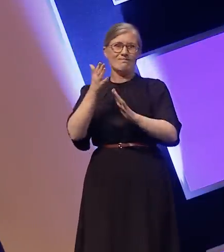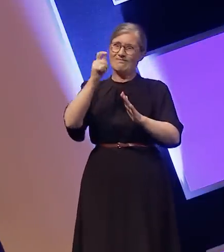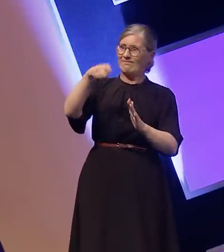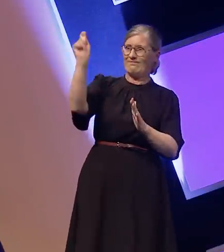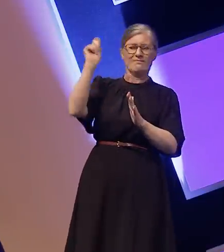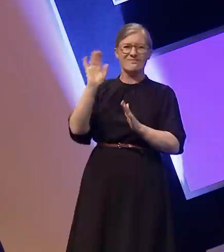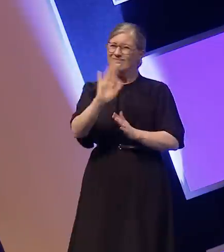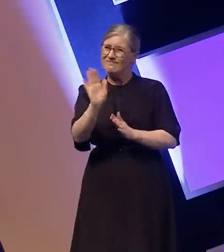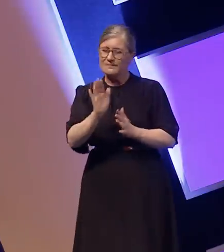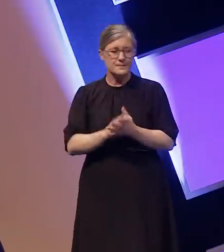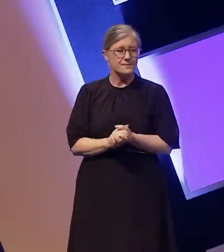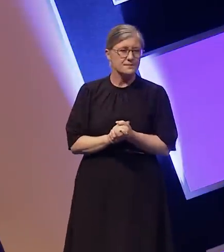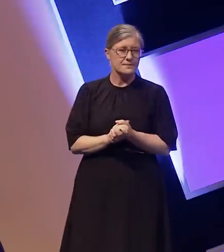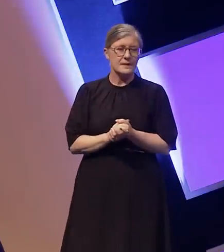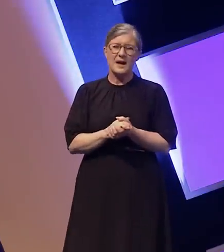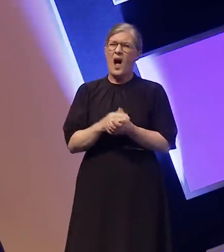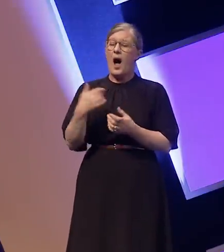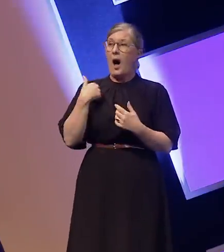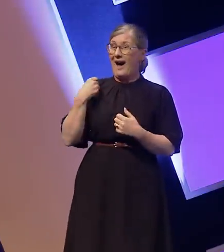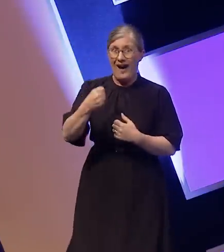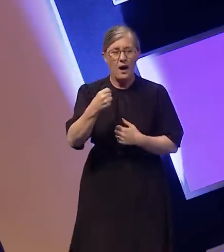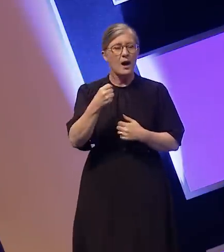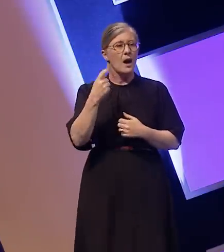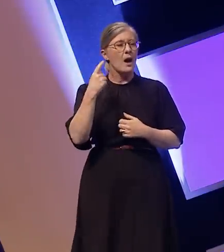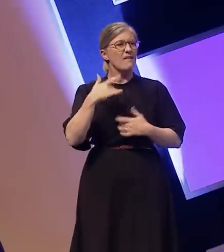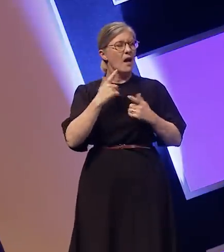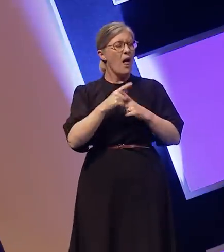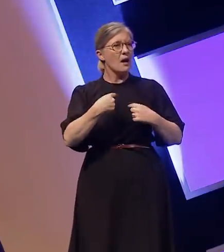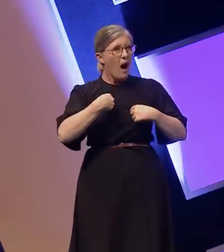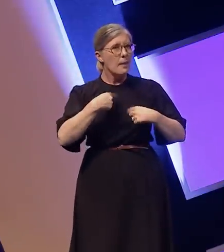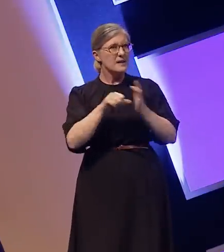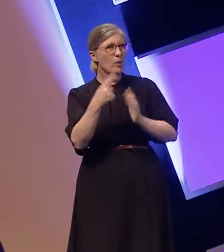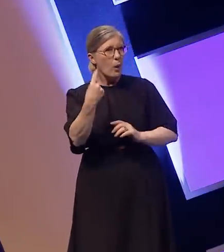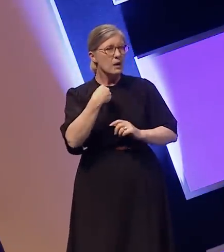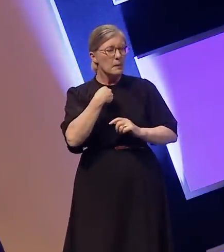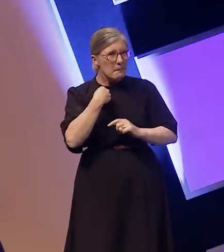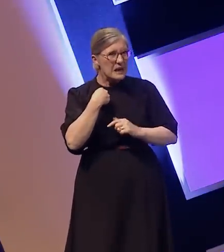I was made to feel like I was a burden, like I was difficult. If they had just listened